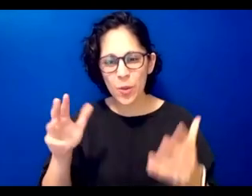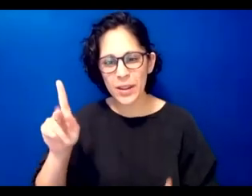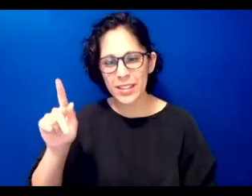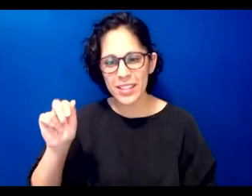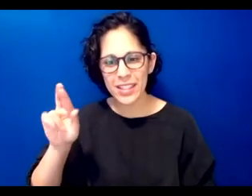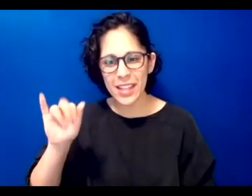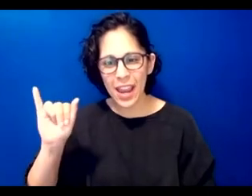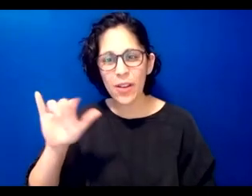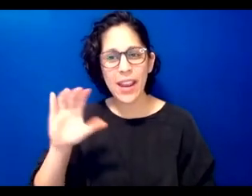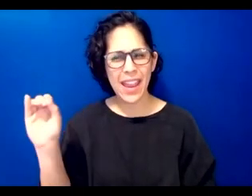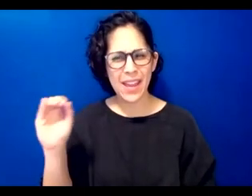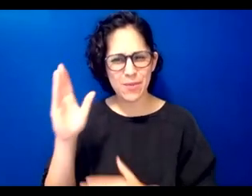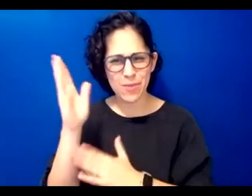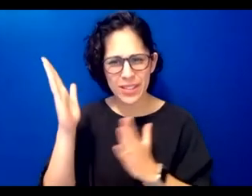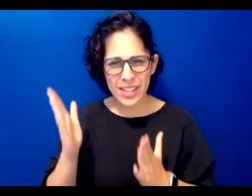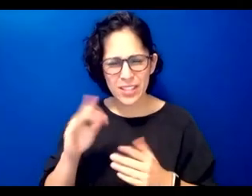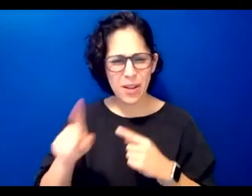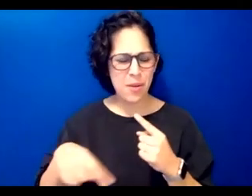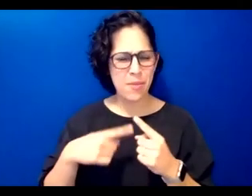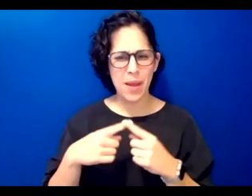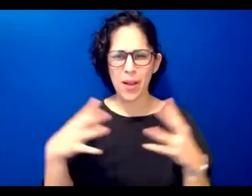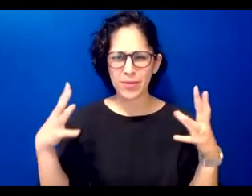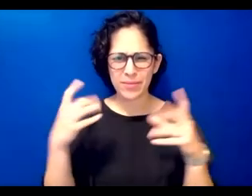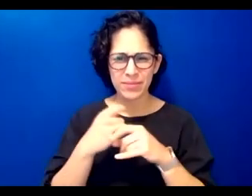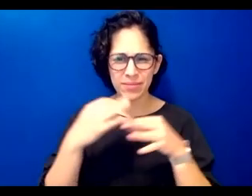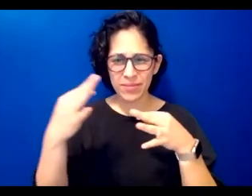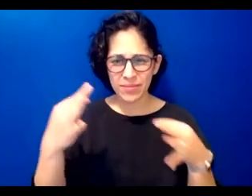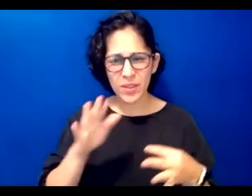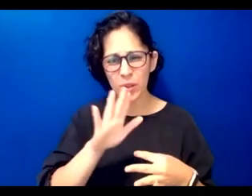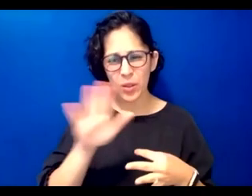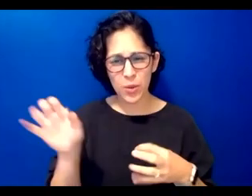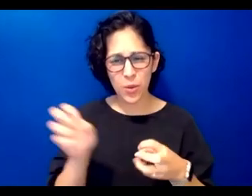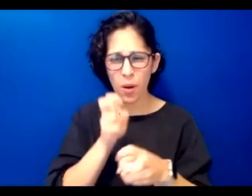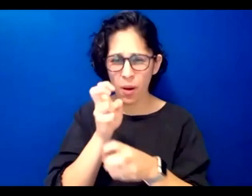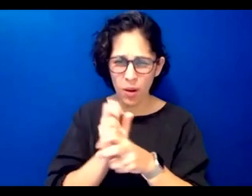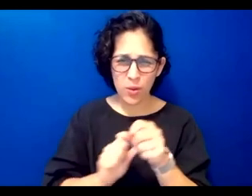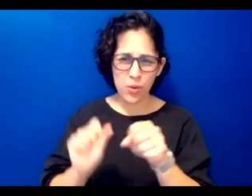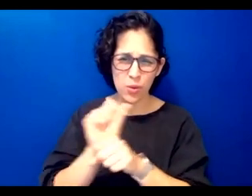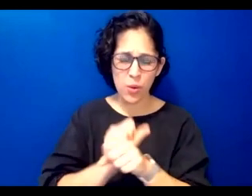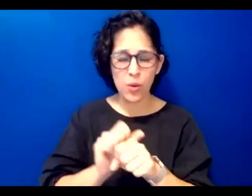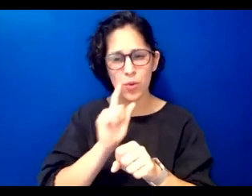of all that hard work it's just incredible to see and really places it in context of